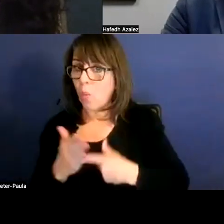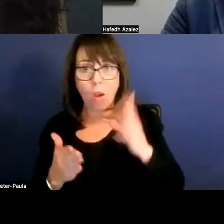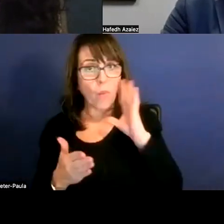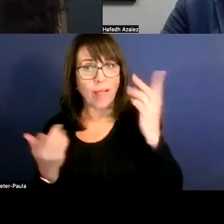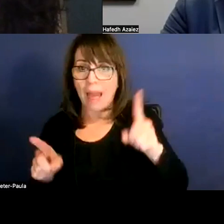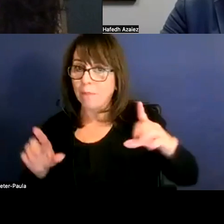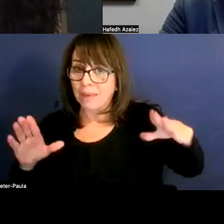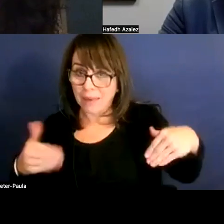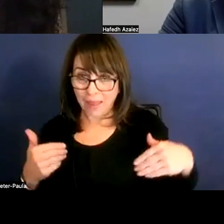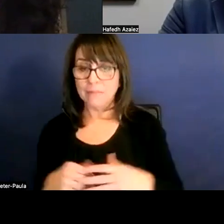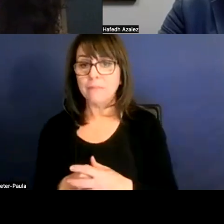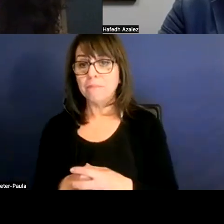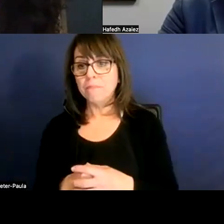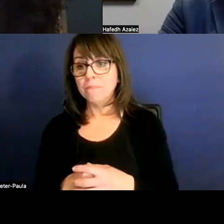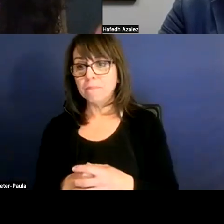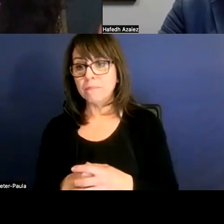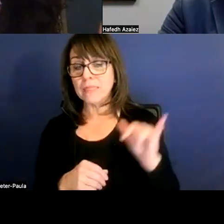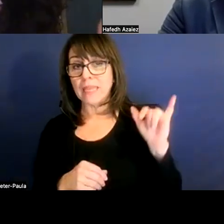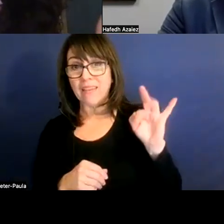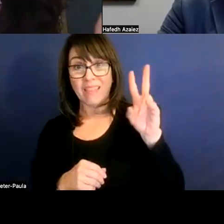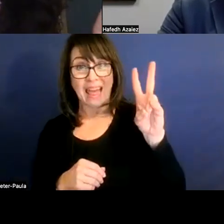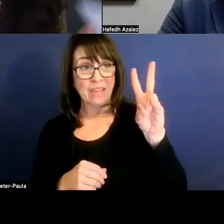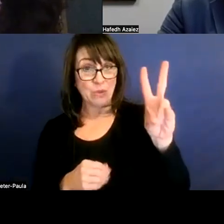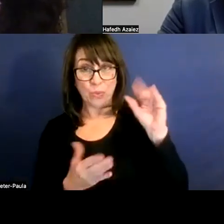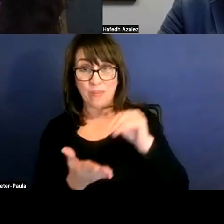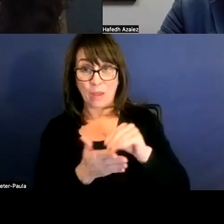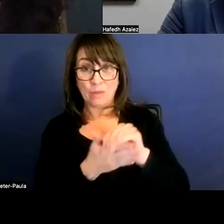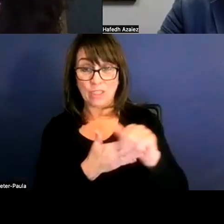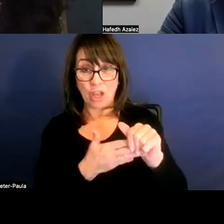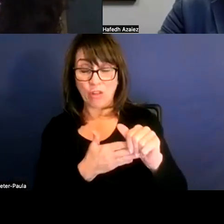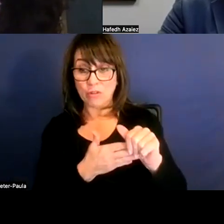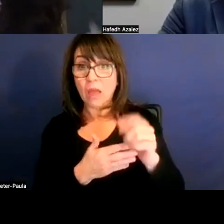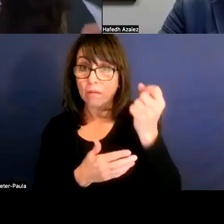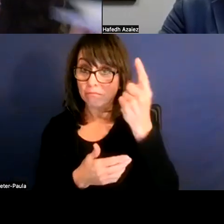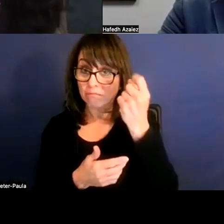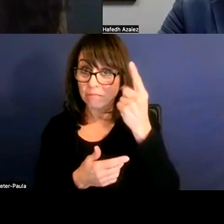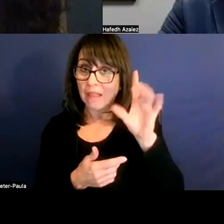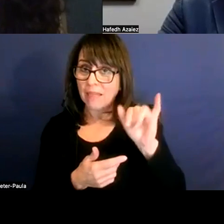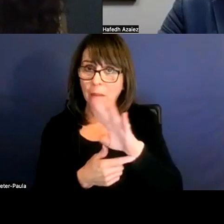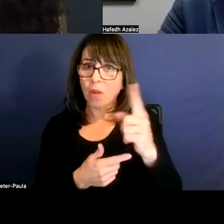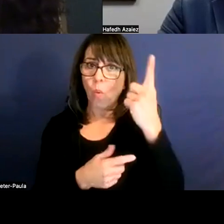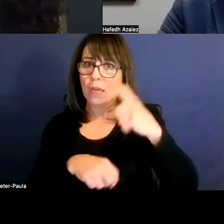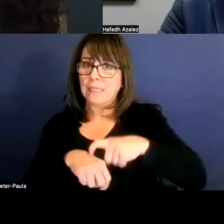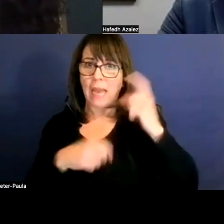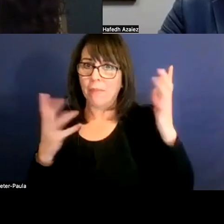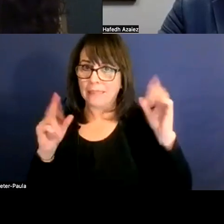And so if that $2,000 and that... That's the one... By the way, and that bill, I think it's a one-time thing,